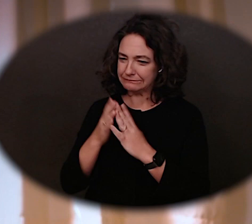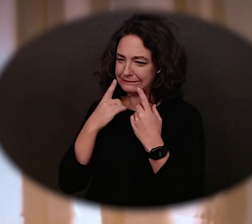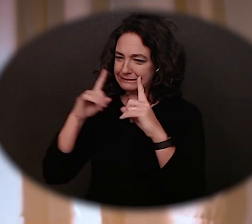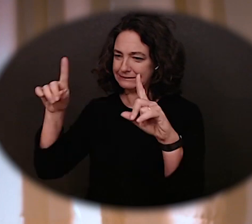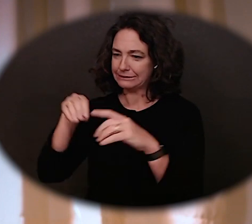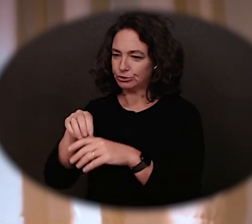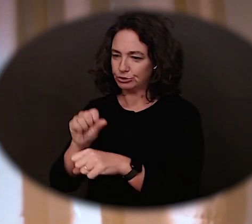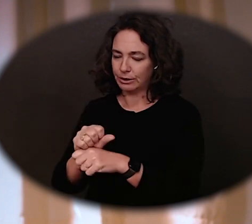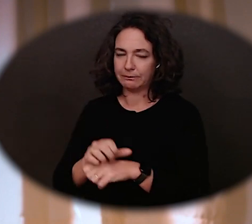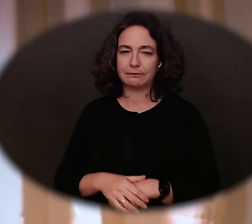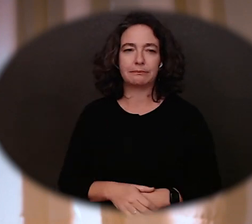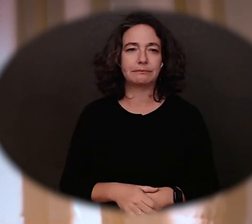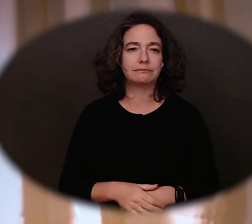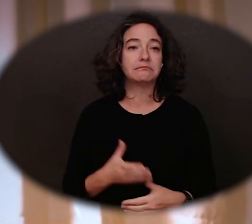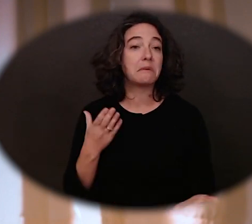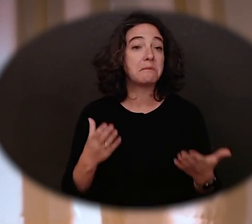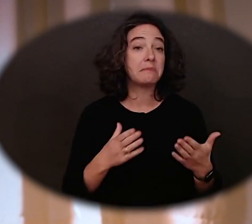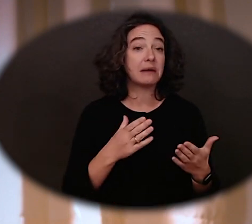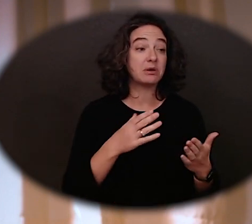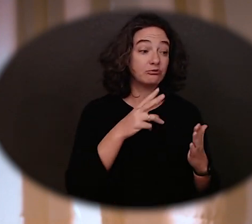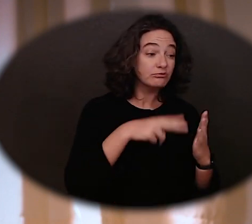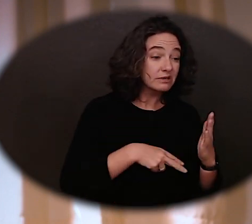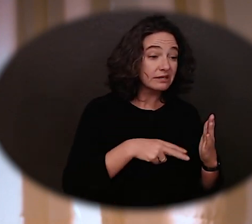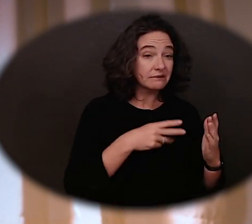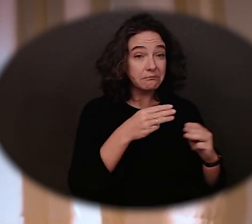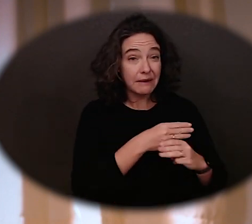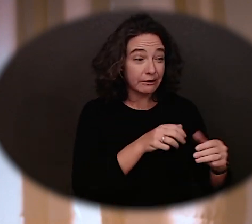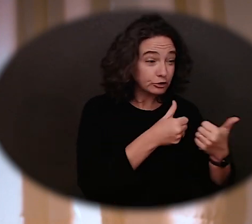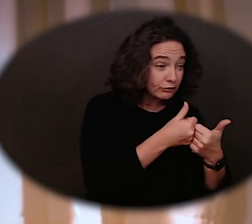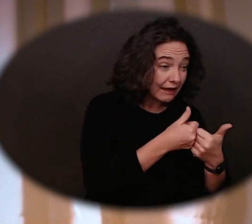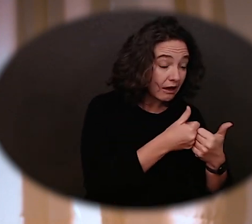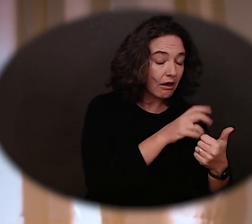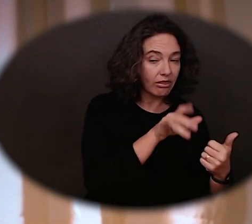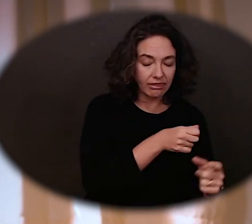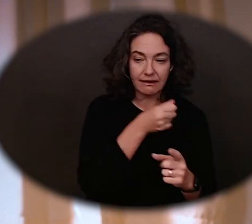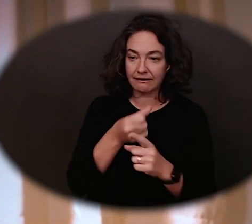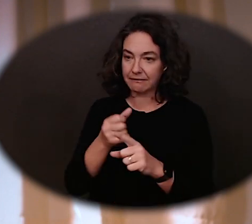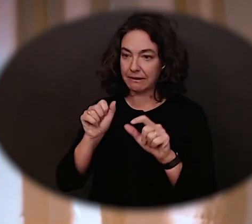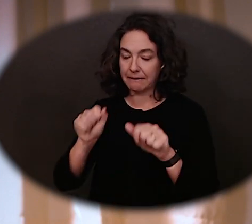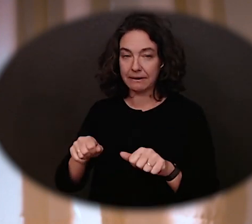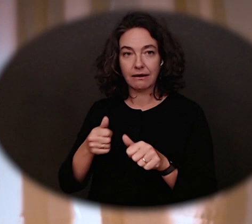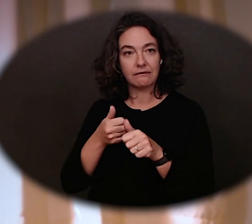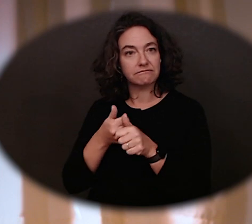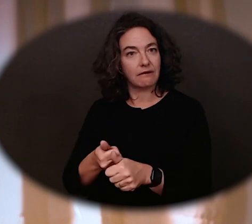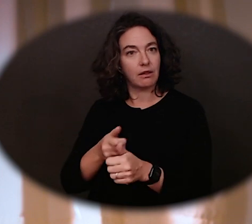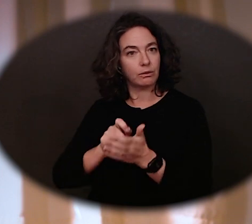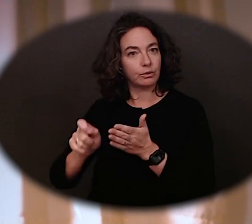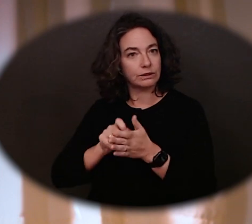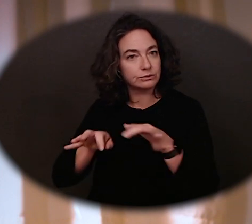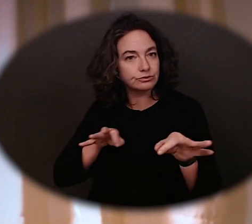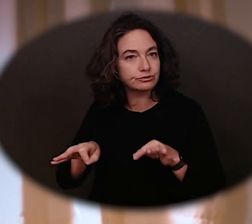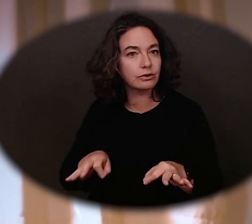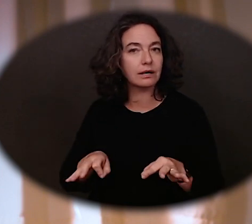Perhaps you've experienced challenges in reading or math, which may impact your ability to follow written instructions or make change at a cash register.